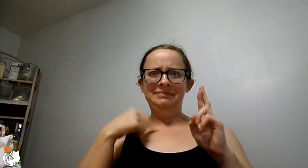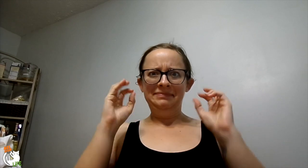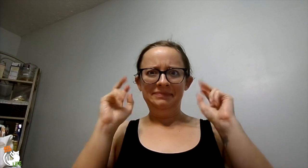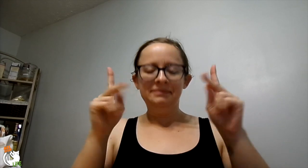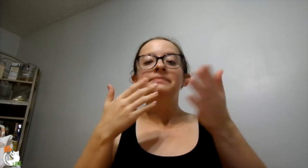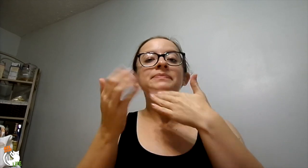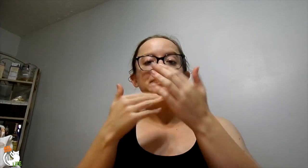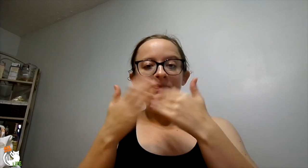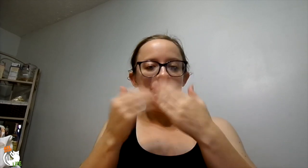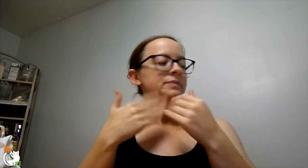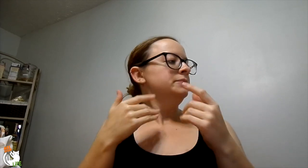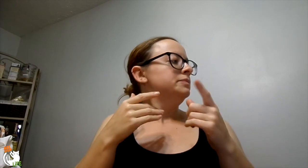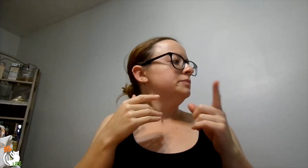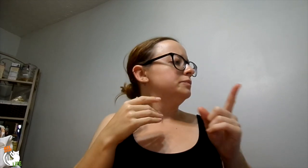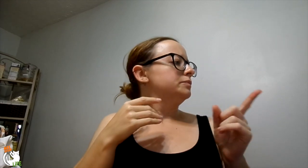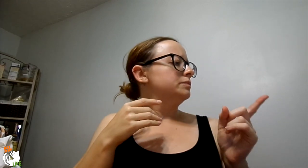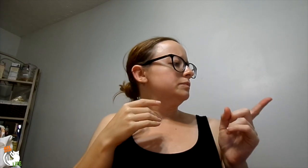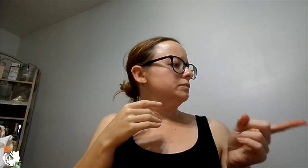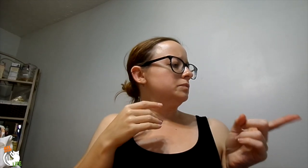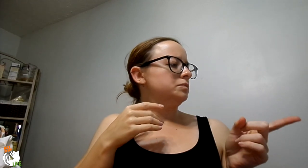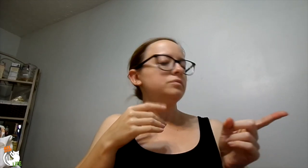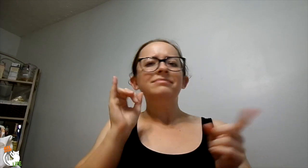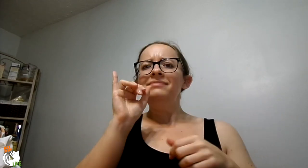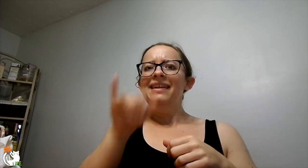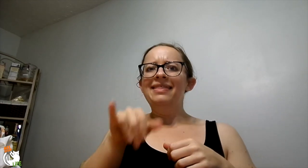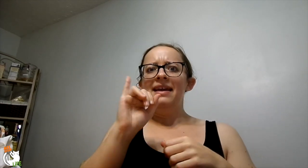Okay hopefully you can see me. Anyways, umm...